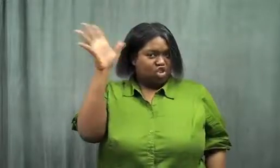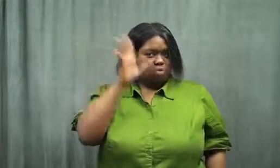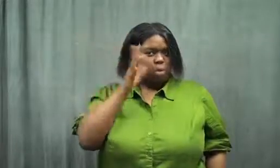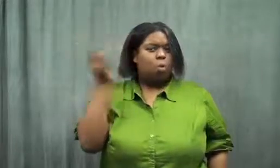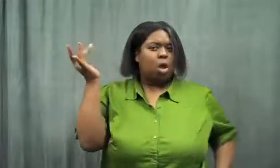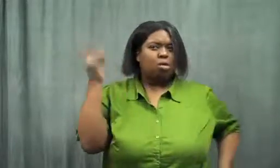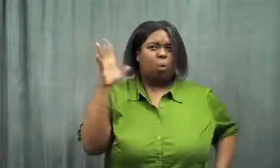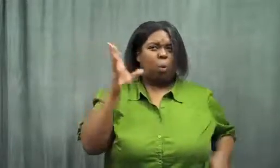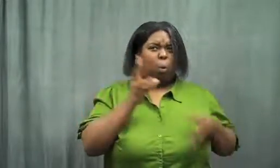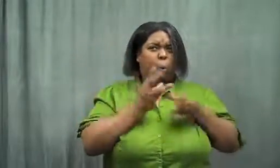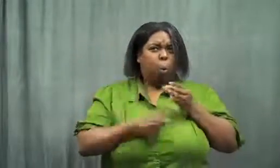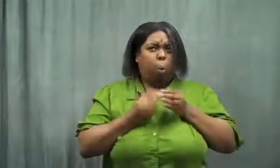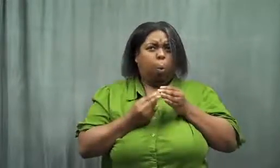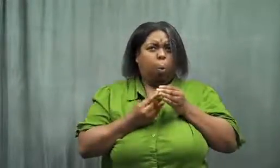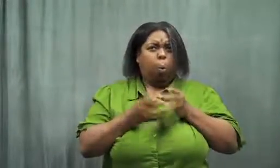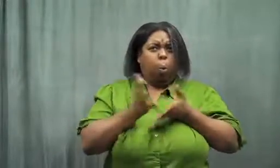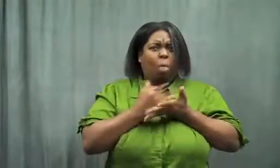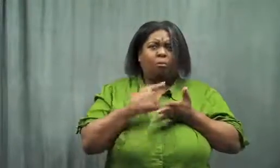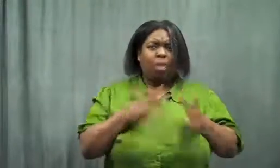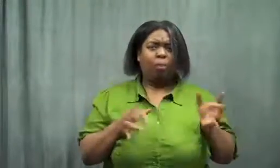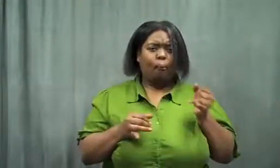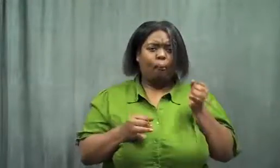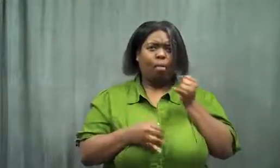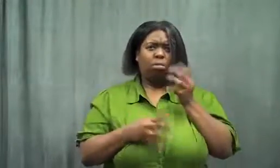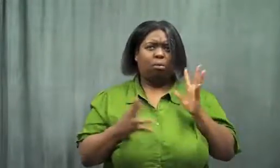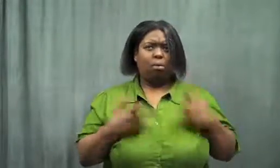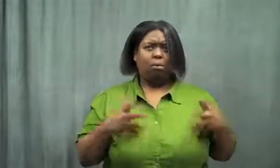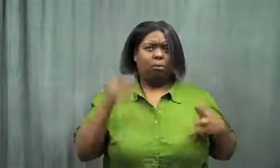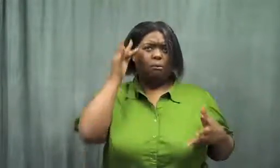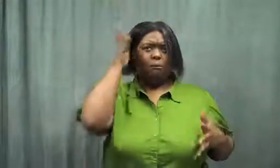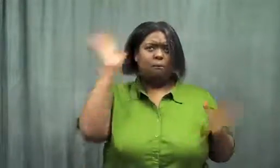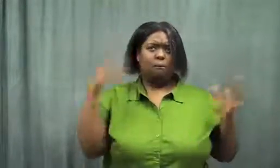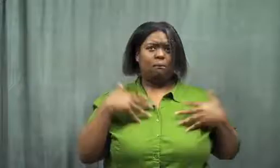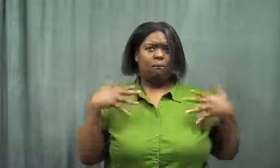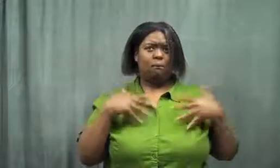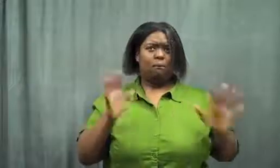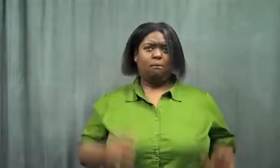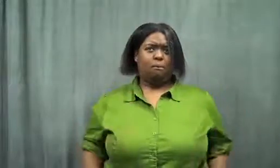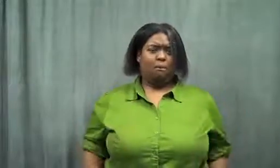She said, "Why not?" I said, "I'm going to poop til I get skinny. No more of that!"